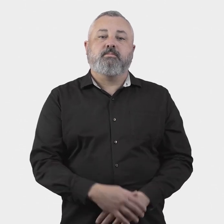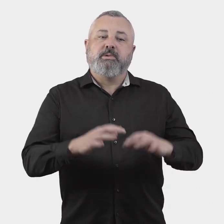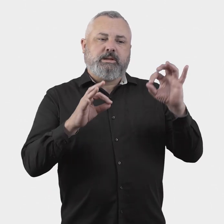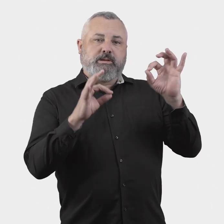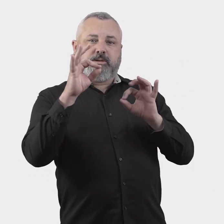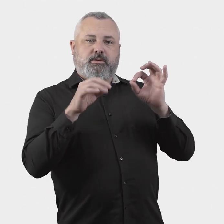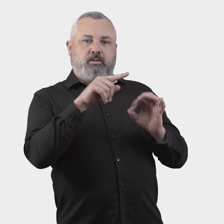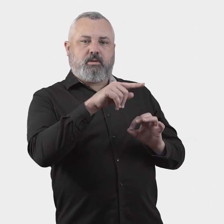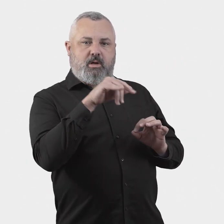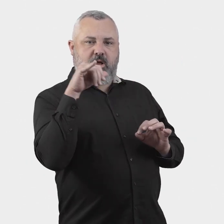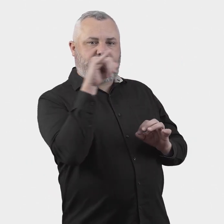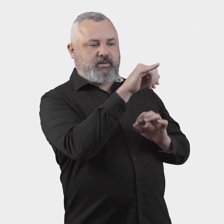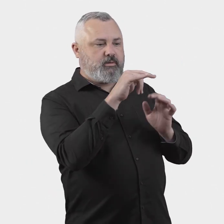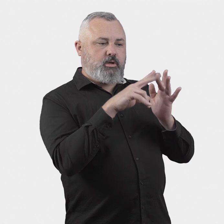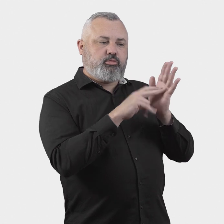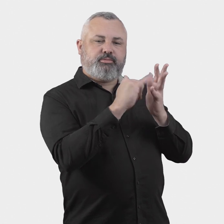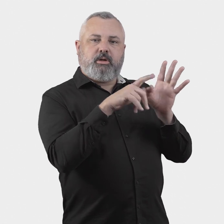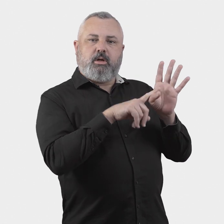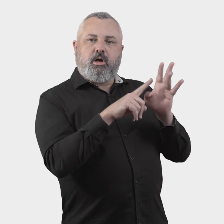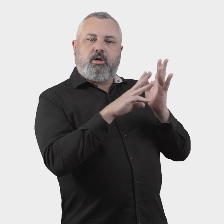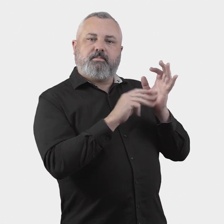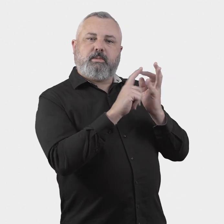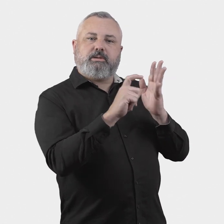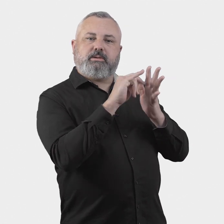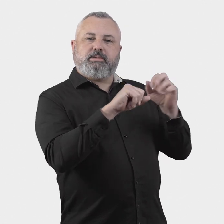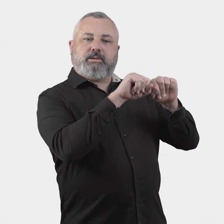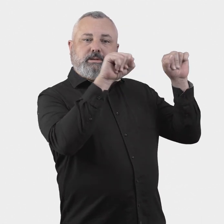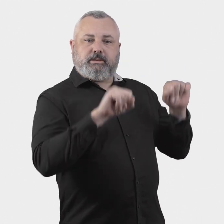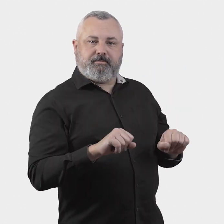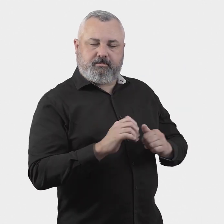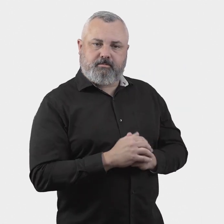Design of the Aviation Industry Ombuds Scheme